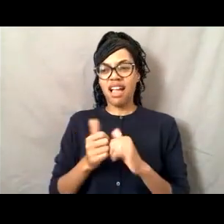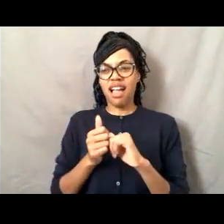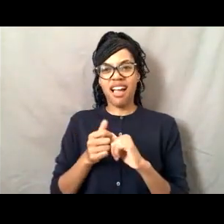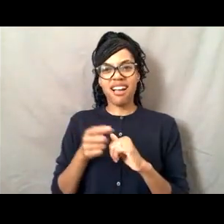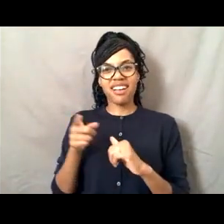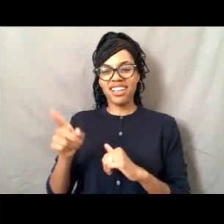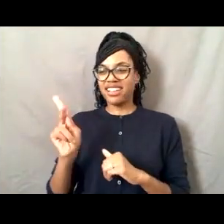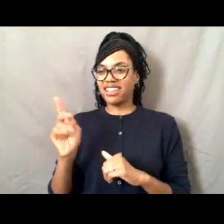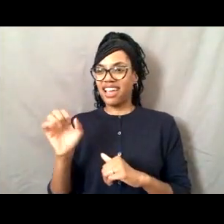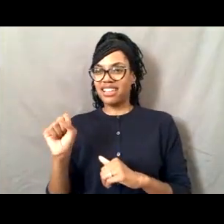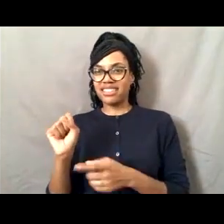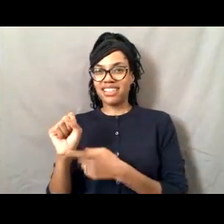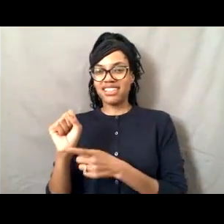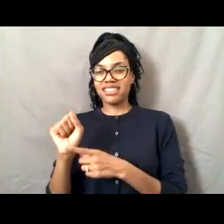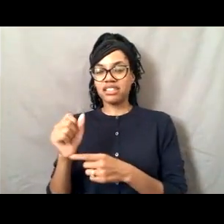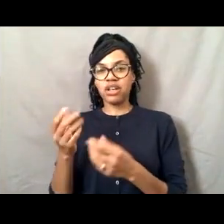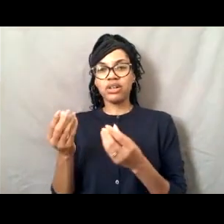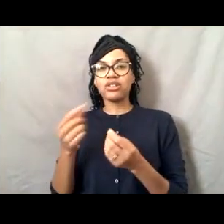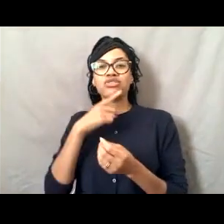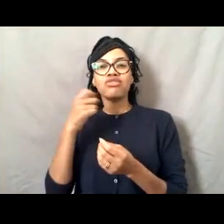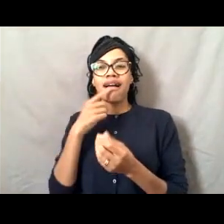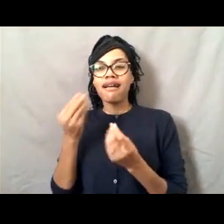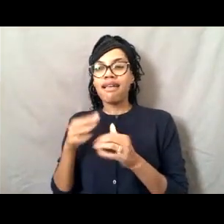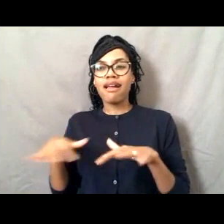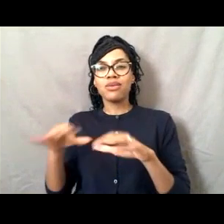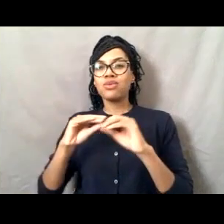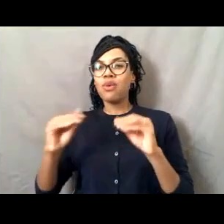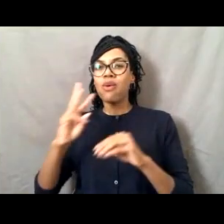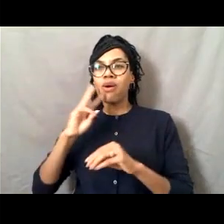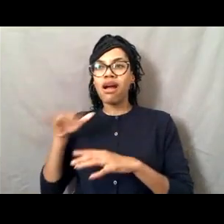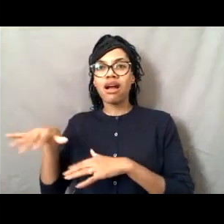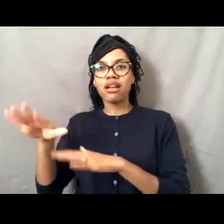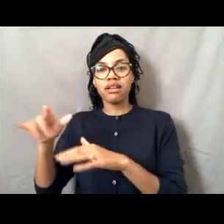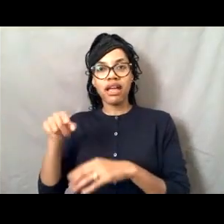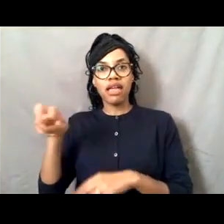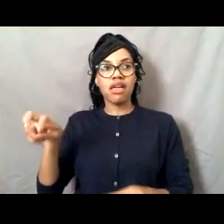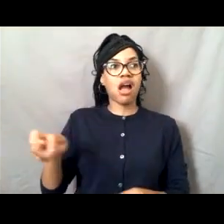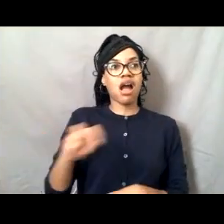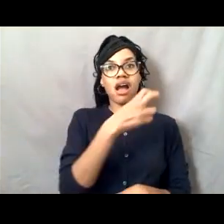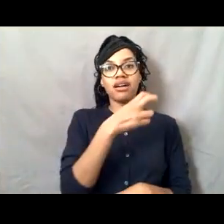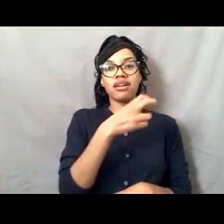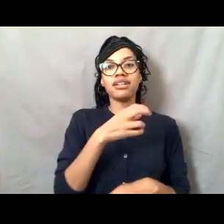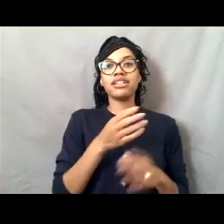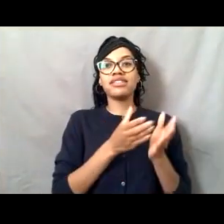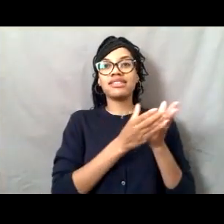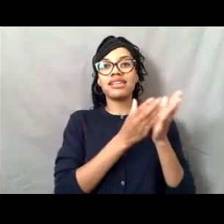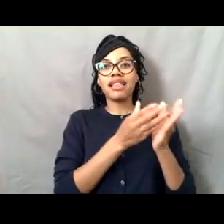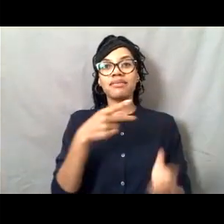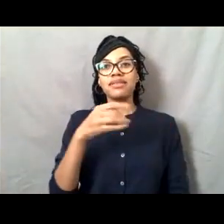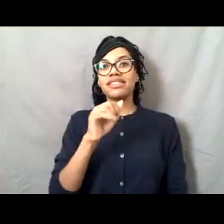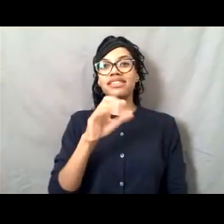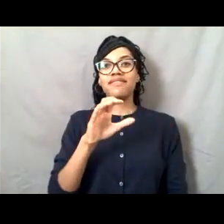from the ocean to sailing on the Pacific coast? And I'm going to answer that question shortly.